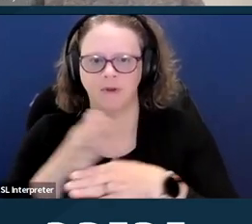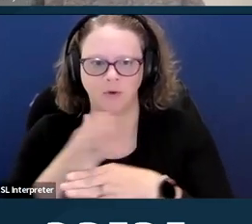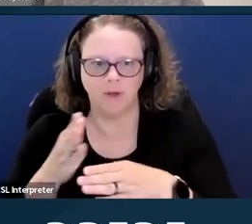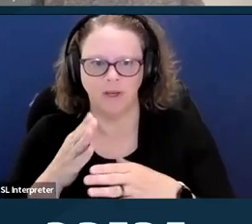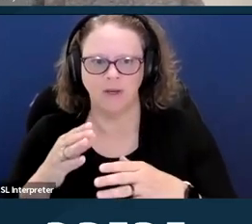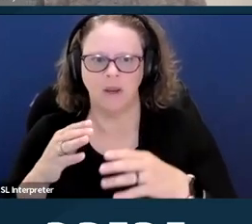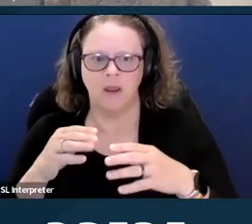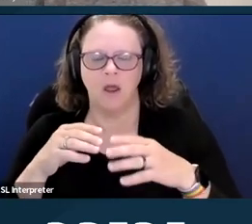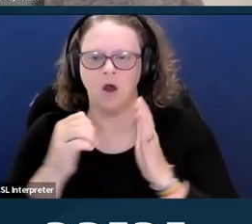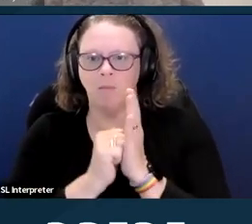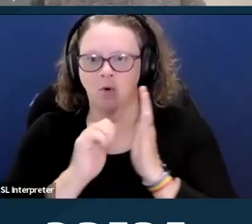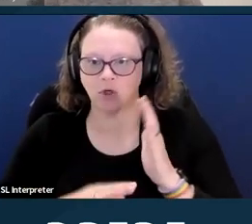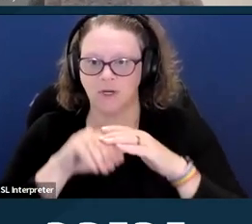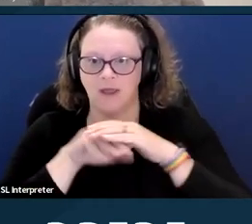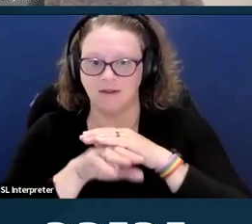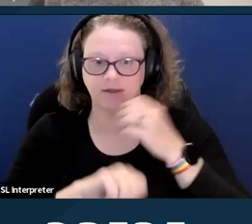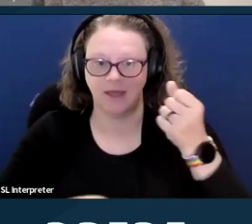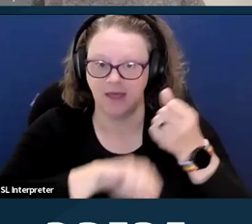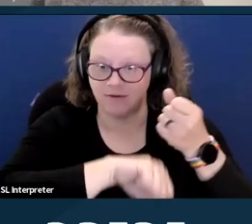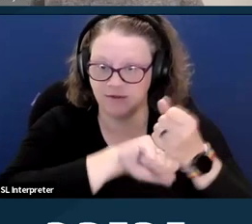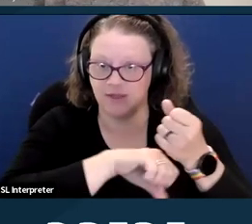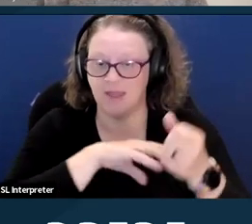and discussions of disability historically.